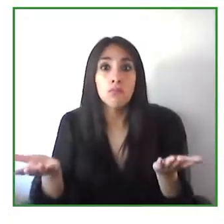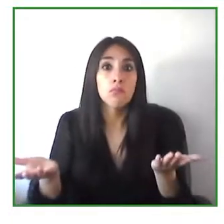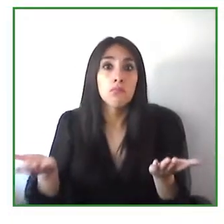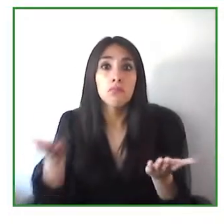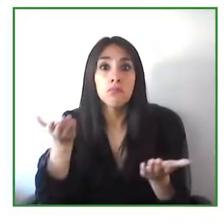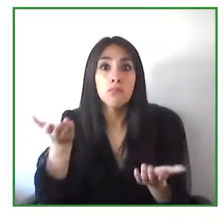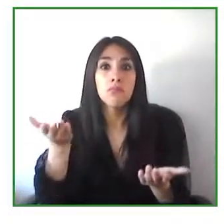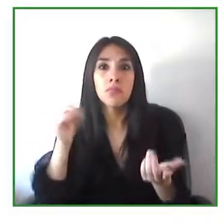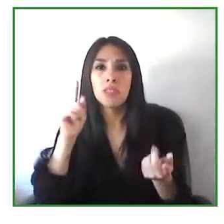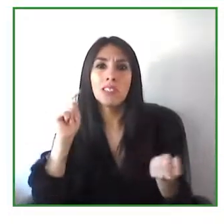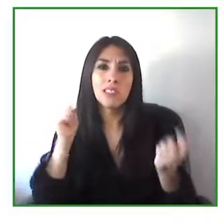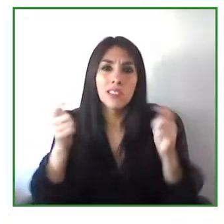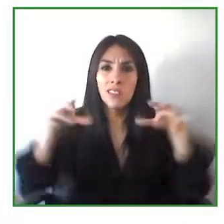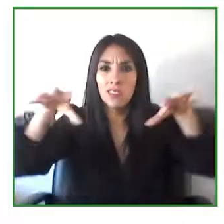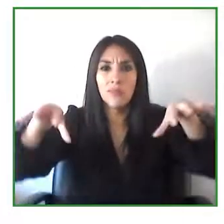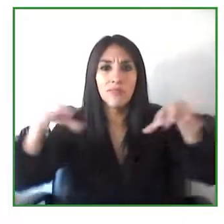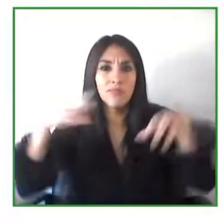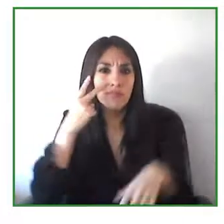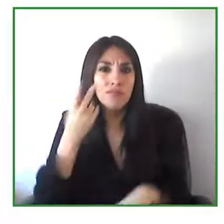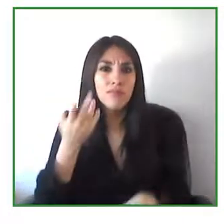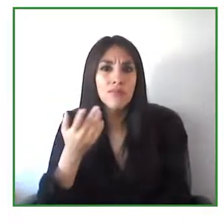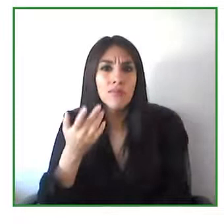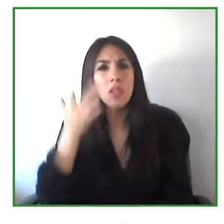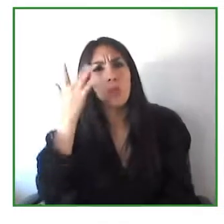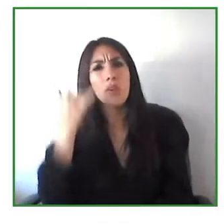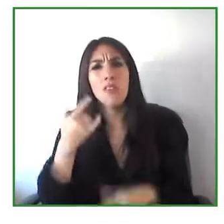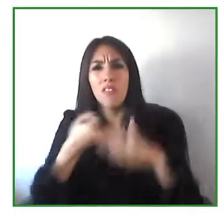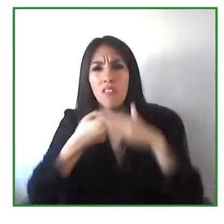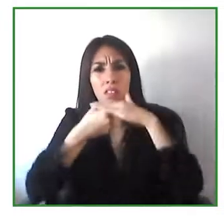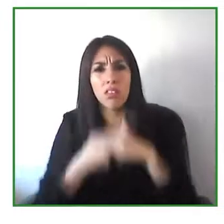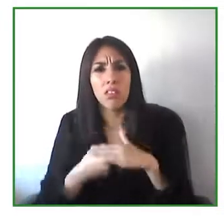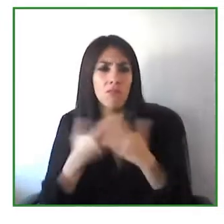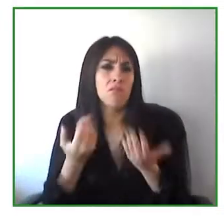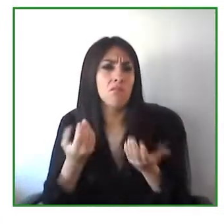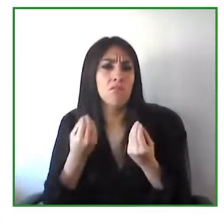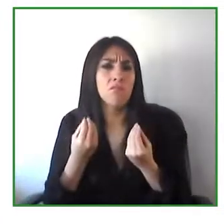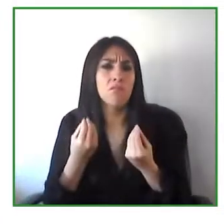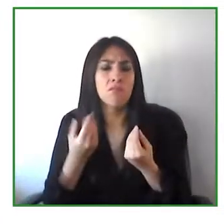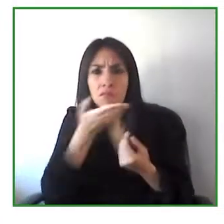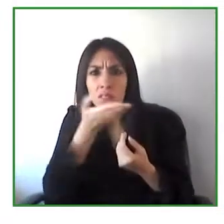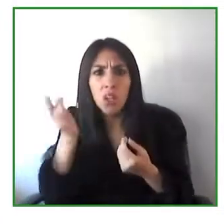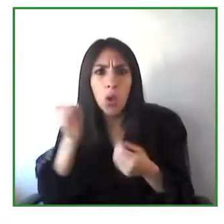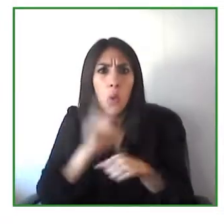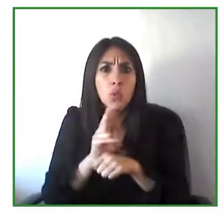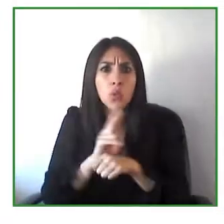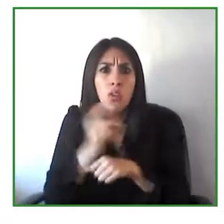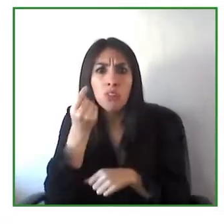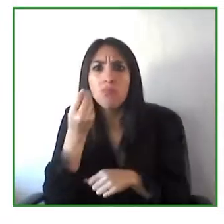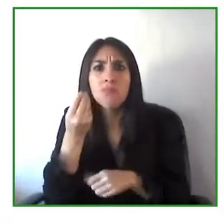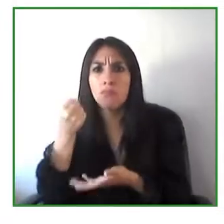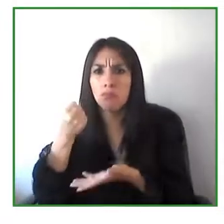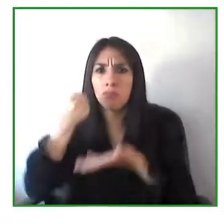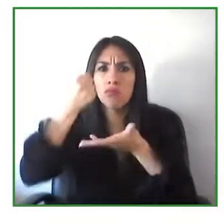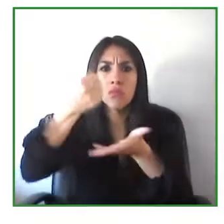disabilities at the public entity however public procurement processes in many